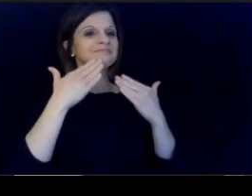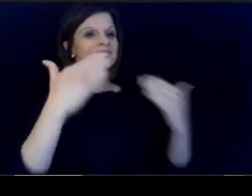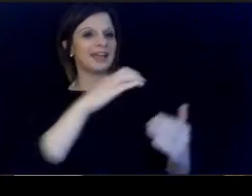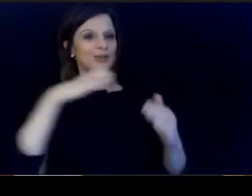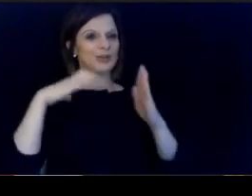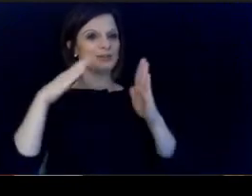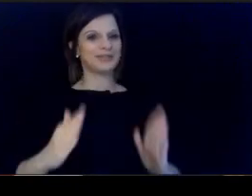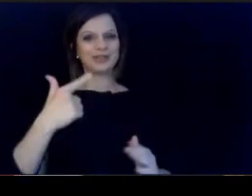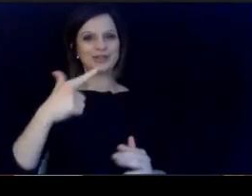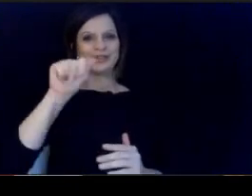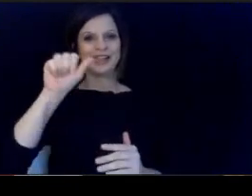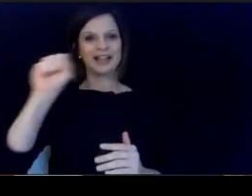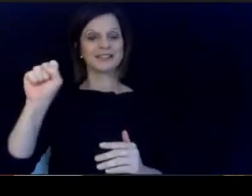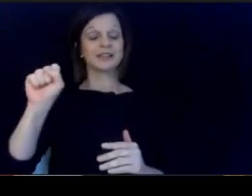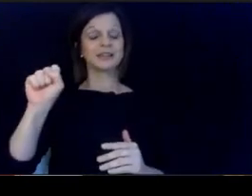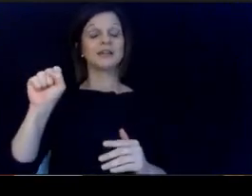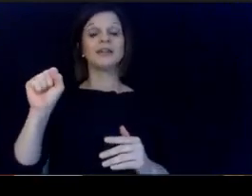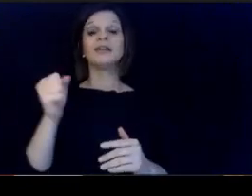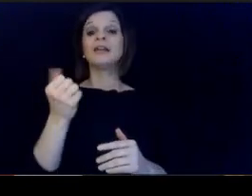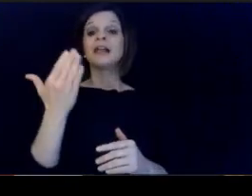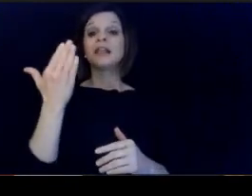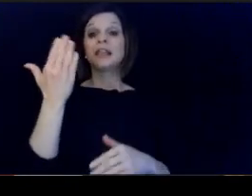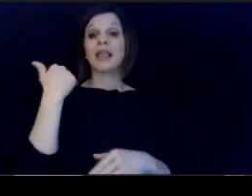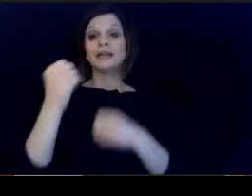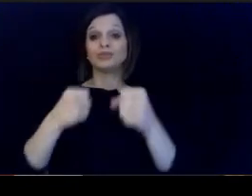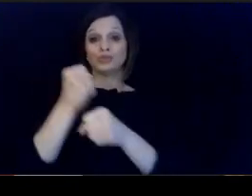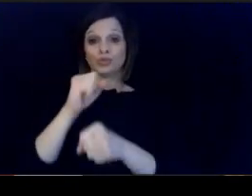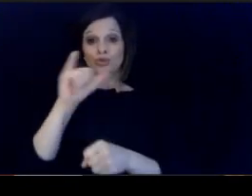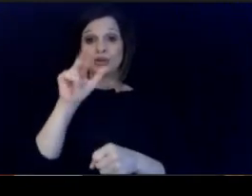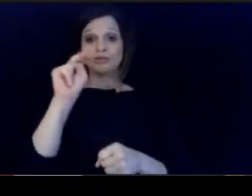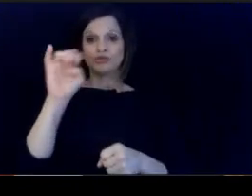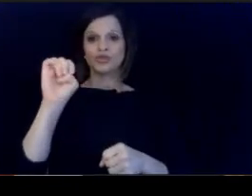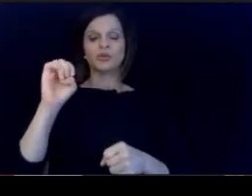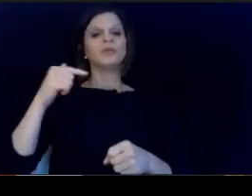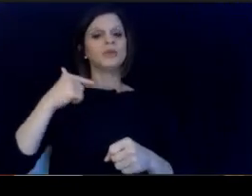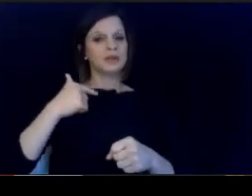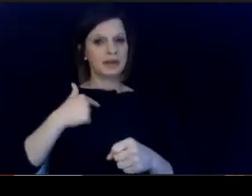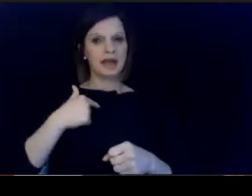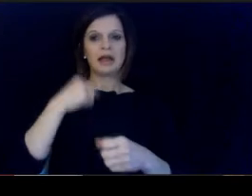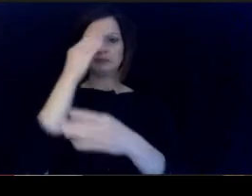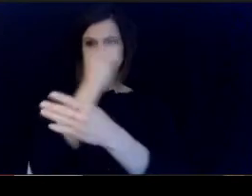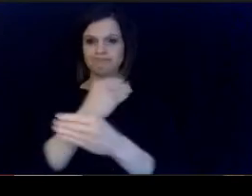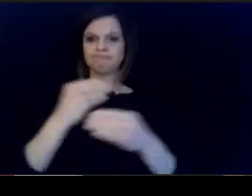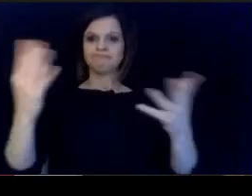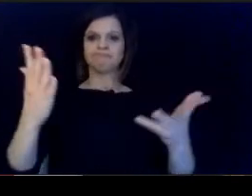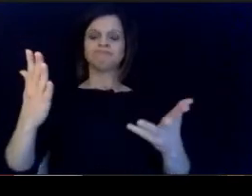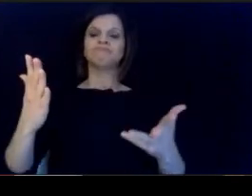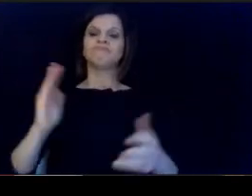Thank you Commissioner Glass in June of. last year I shared our pledge to address.